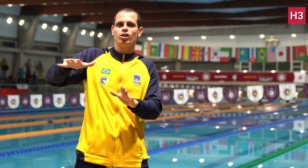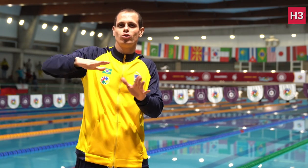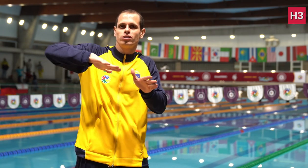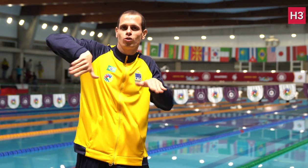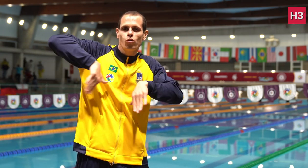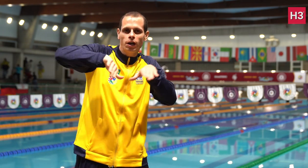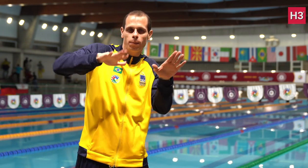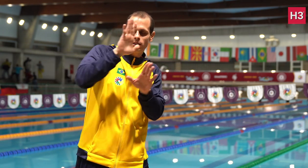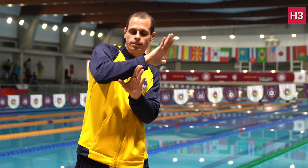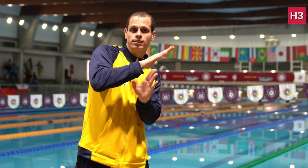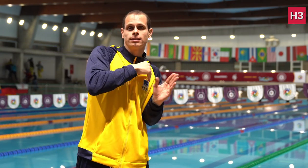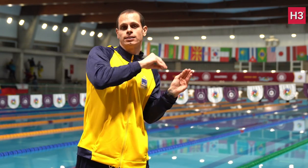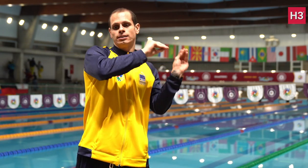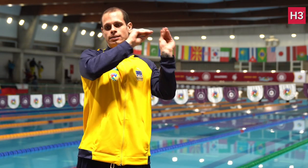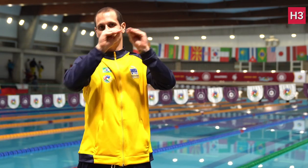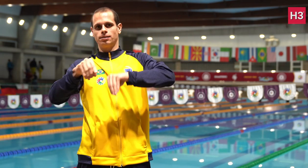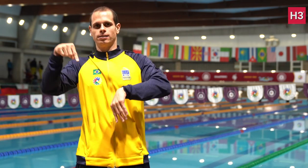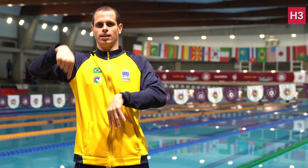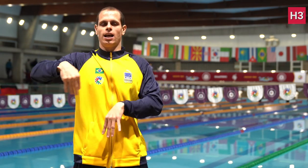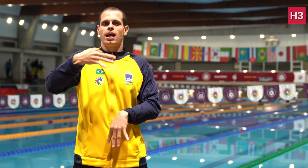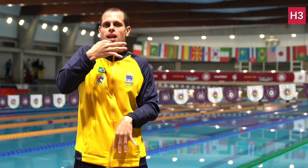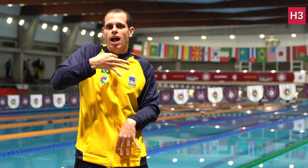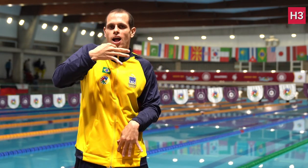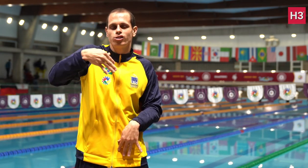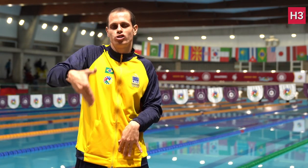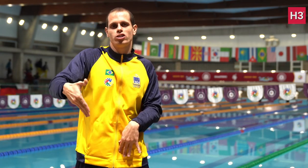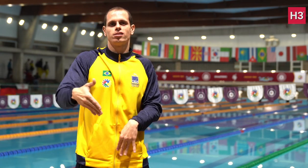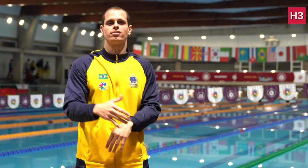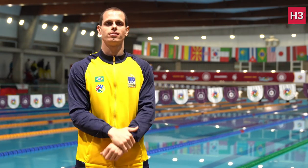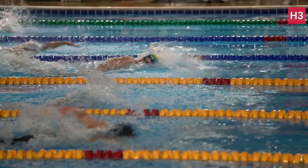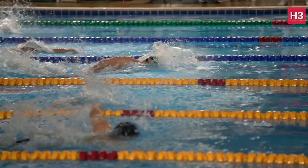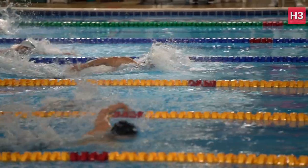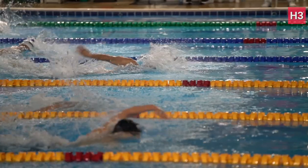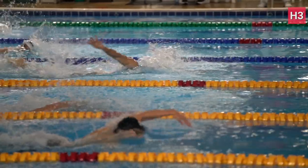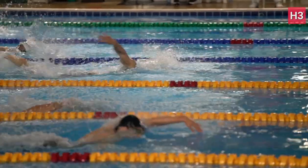I’m from Brazil and I trained in Santos